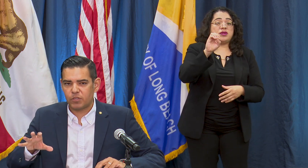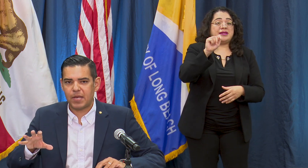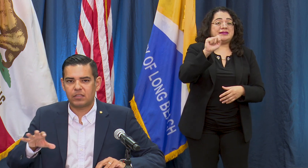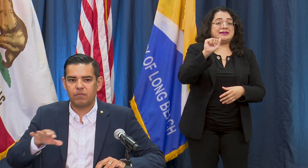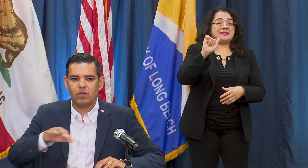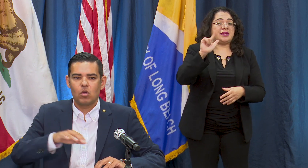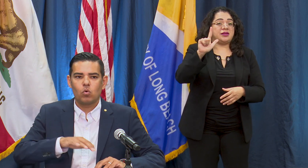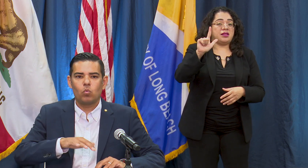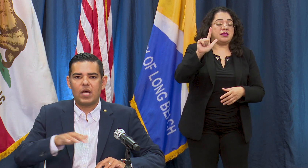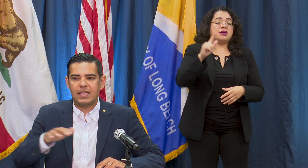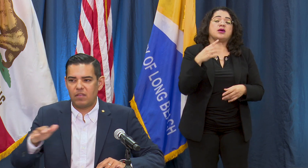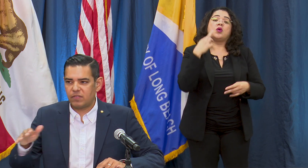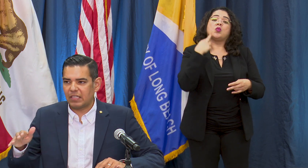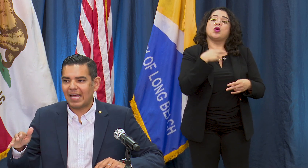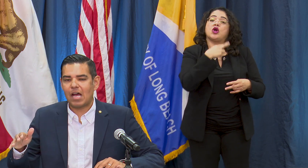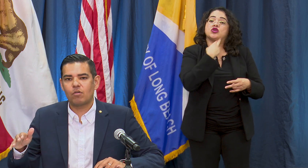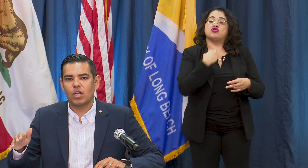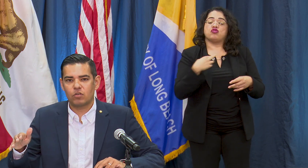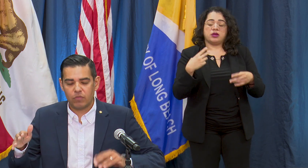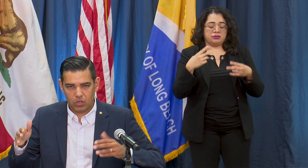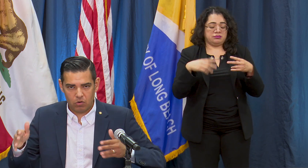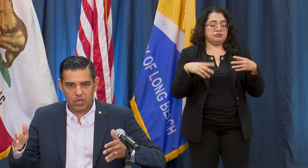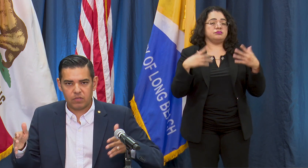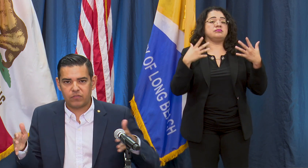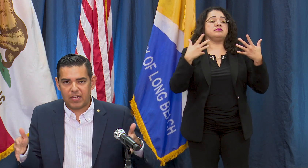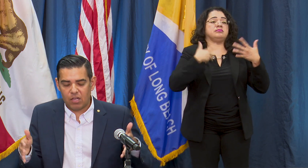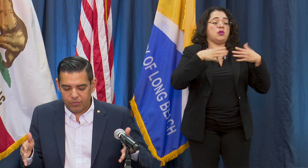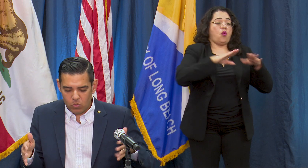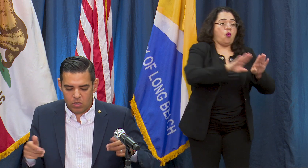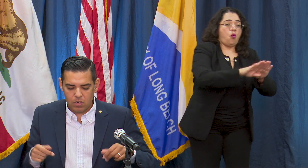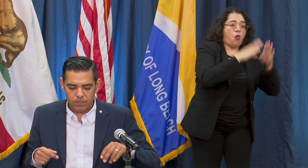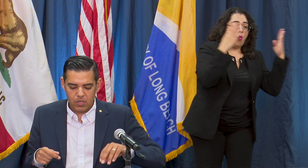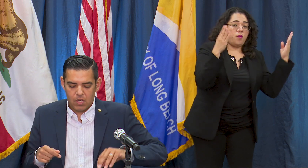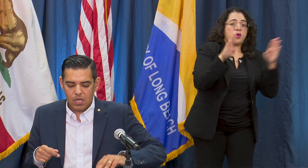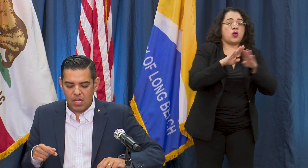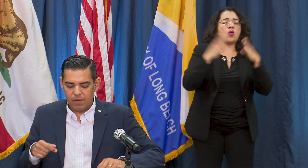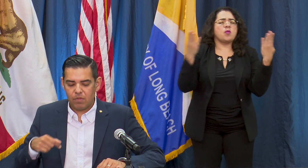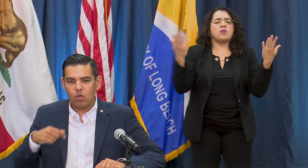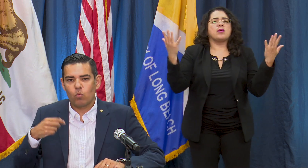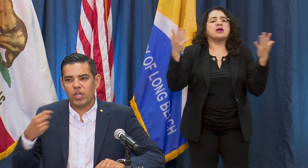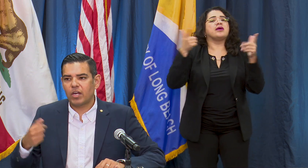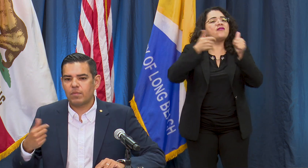perspective, what is allowed under the current state health order. We are gonna